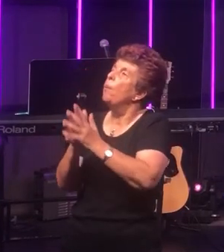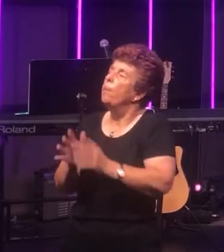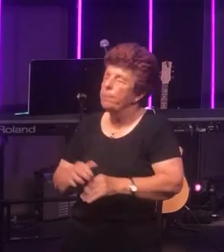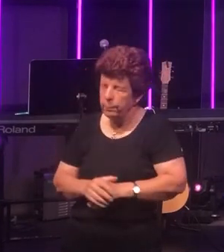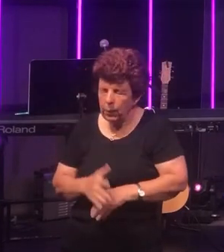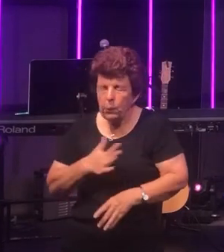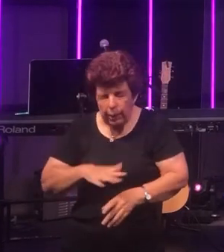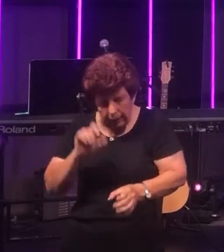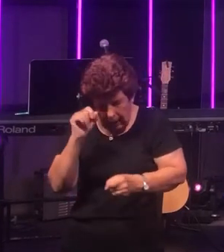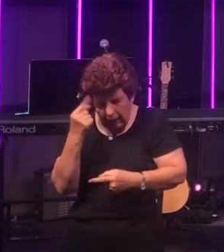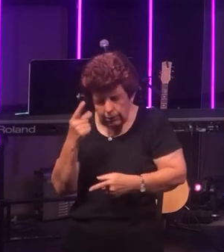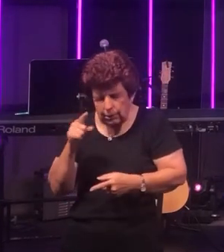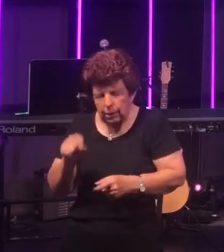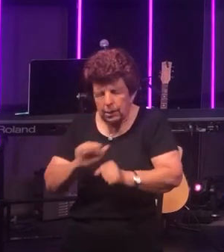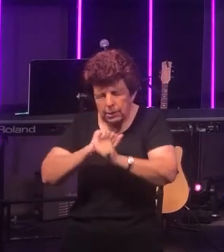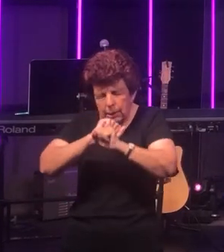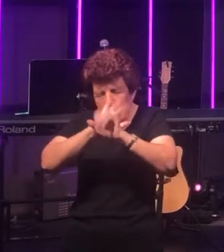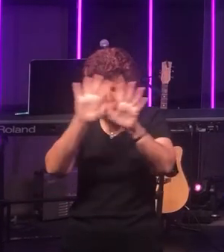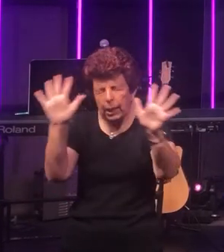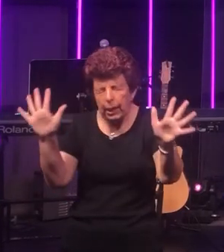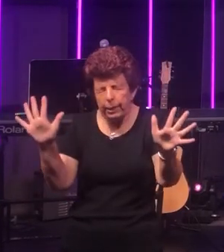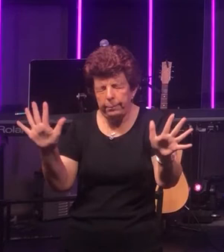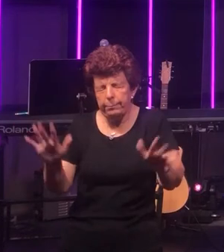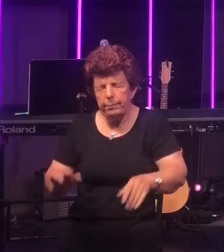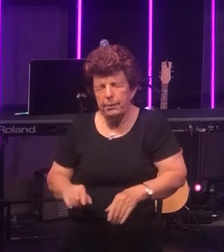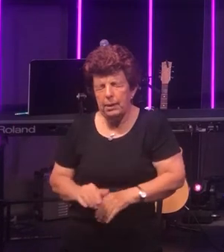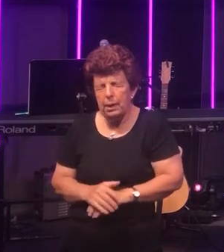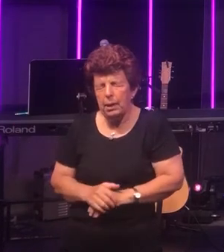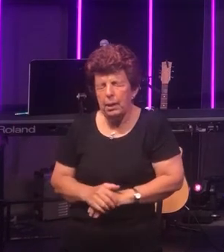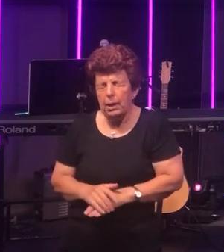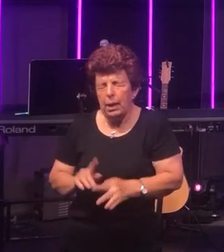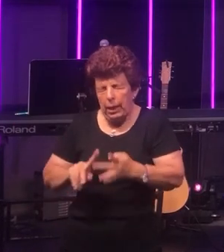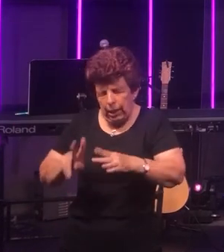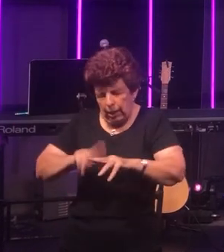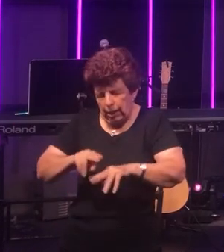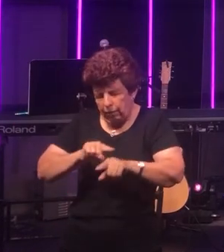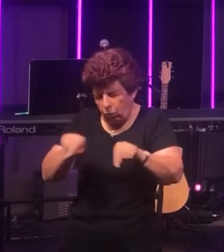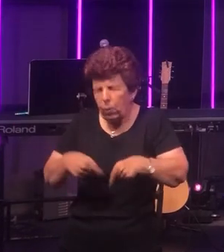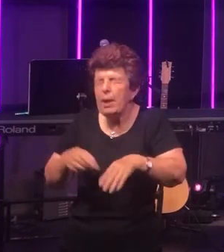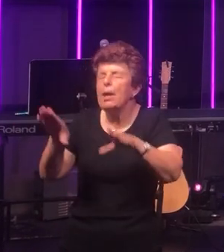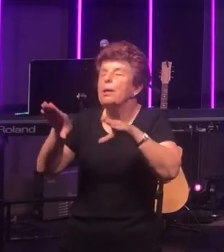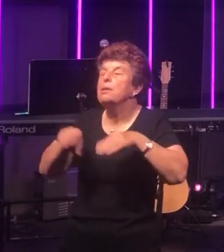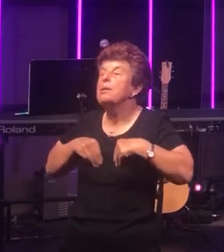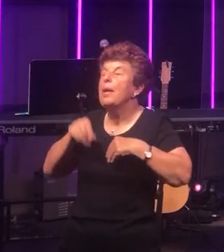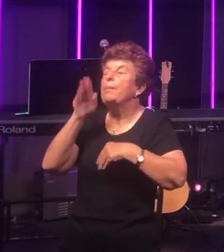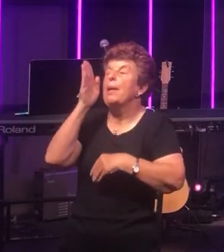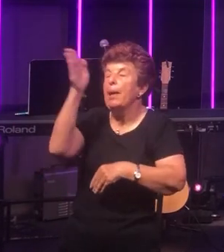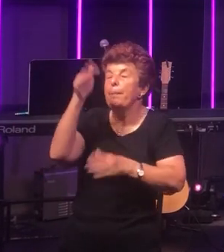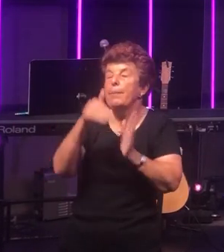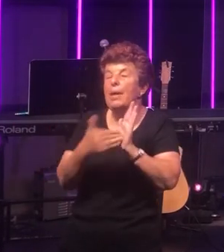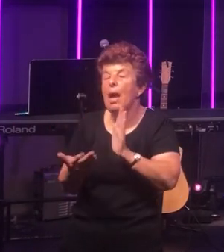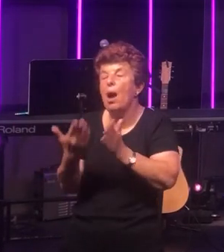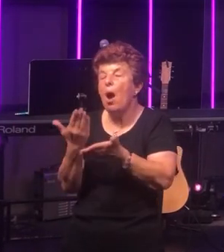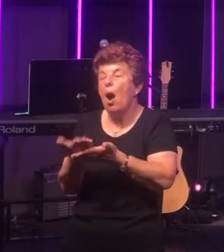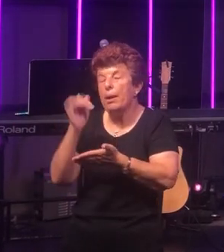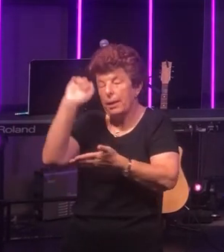understand this very clearly. That if we accept Him now on his terms